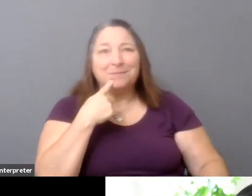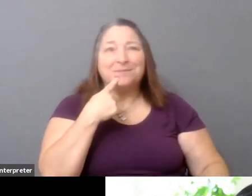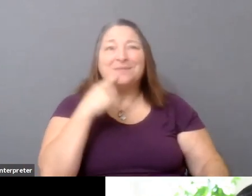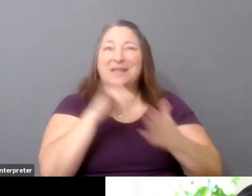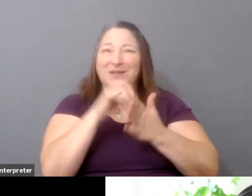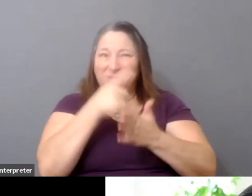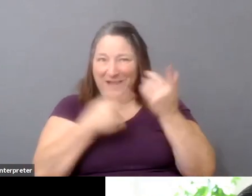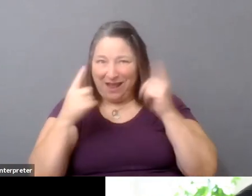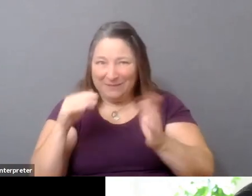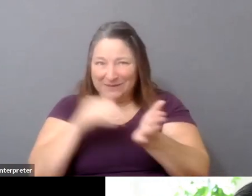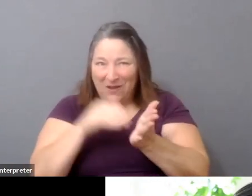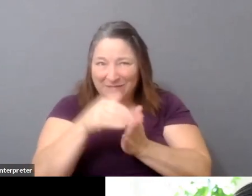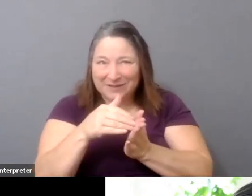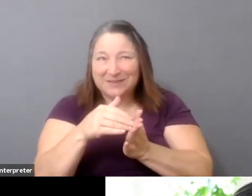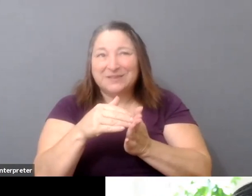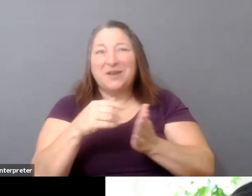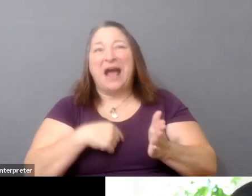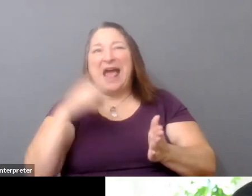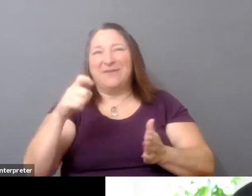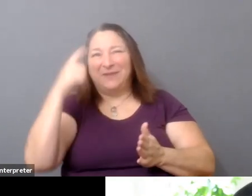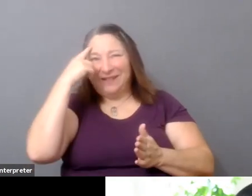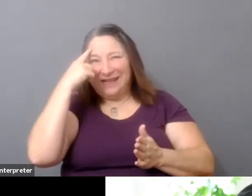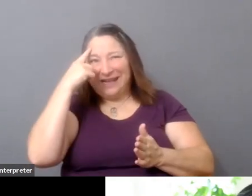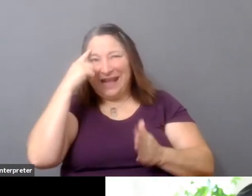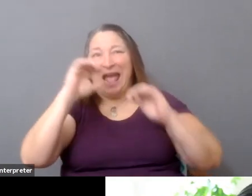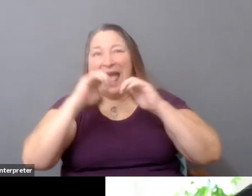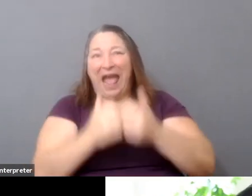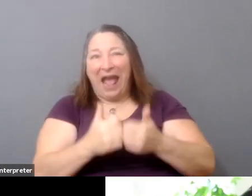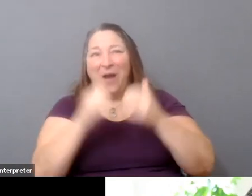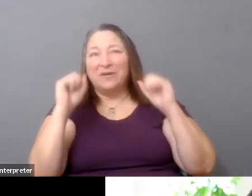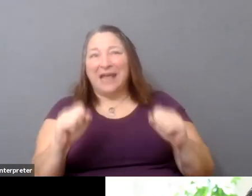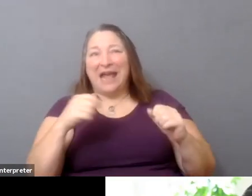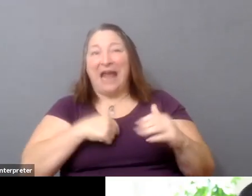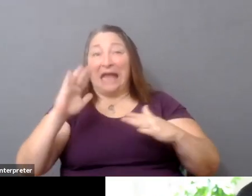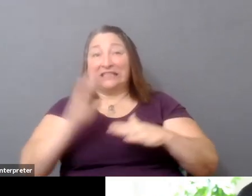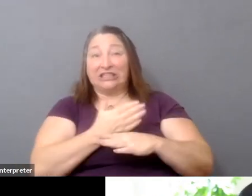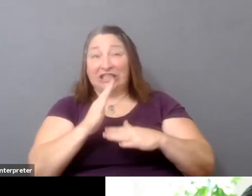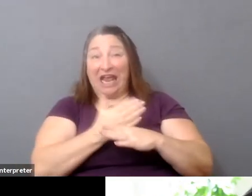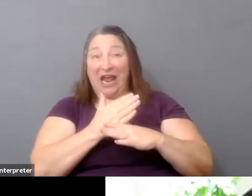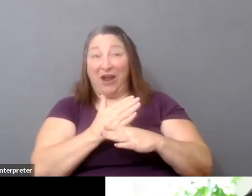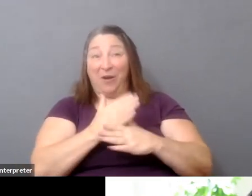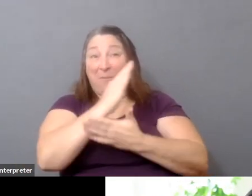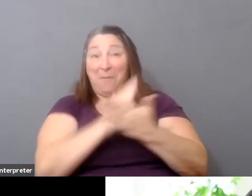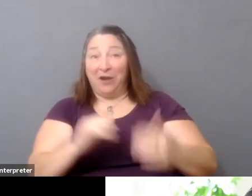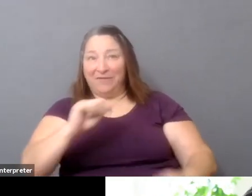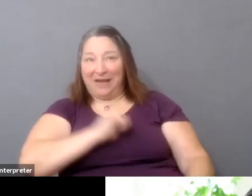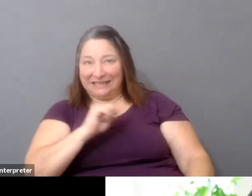you know, what is a lightweight way for you to share something of yourself that you can put out consistently at very kind